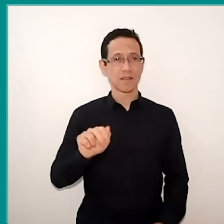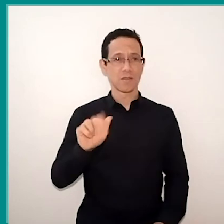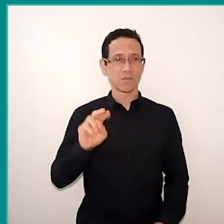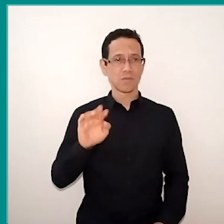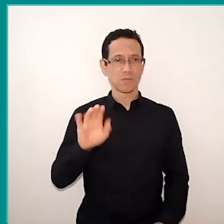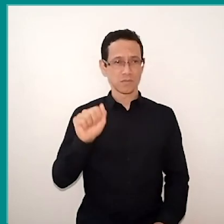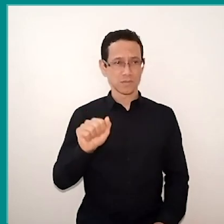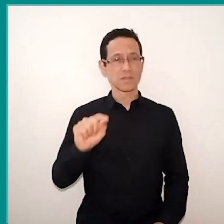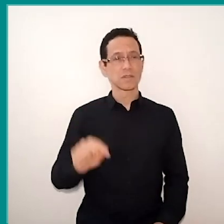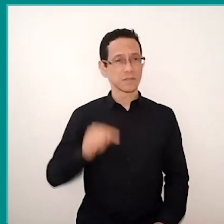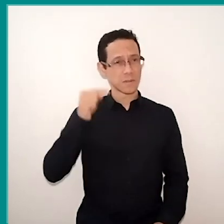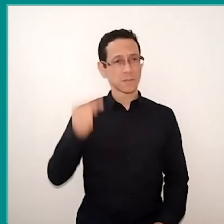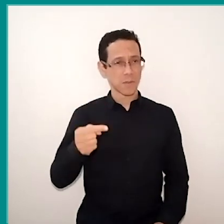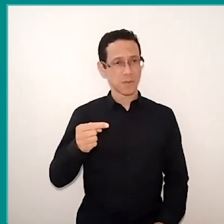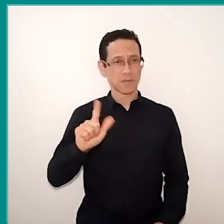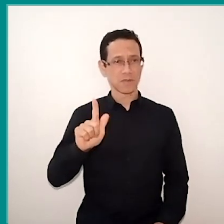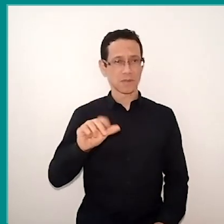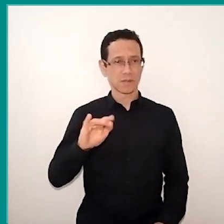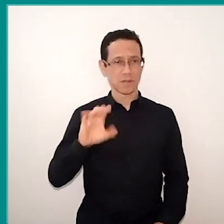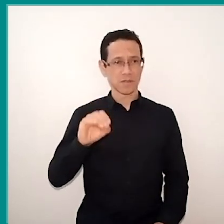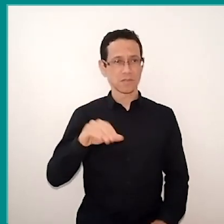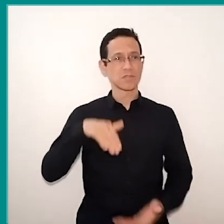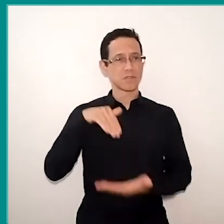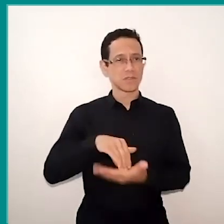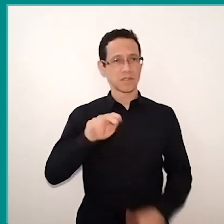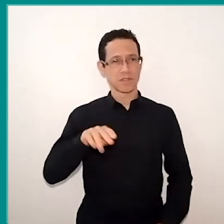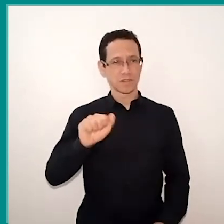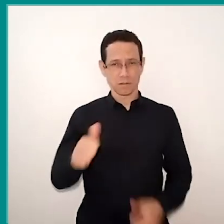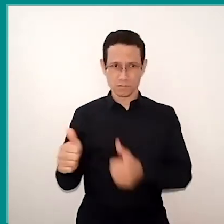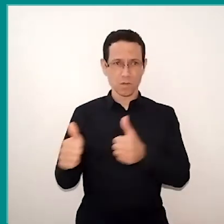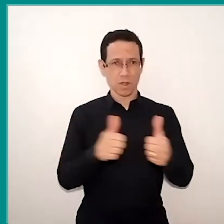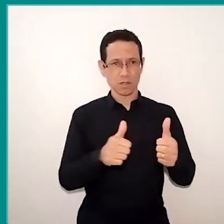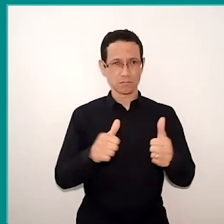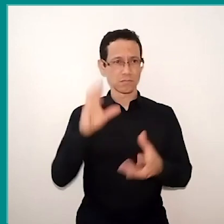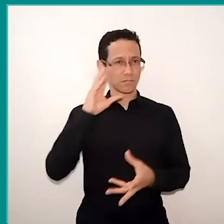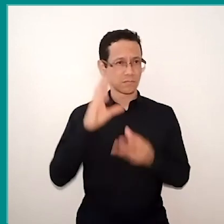later I'll ask Glaucio, and ending with Inés. It’s okay this way? Final considerations.